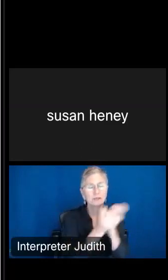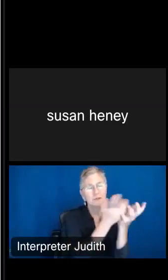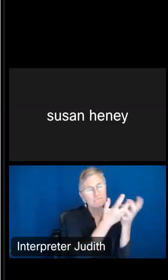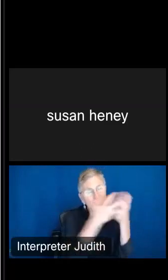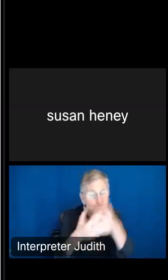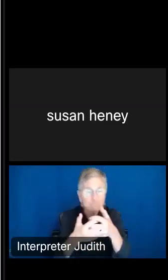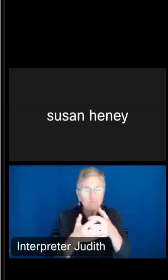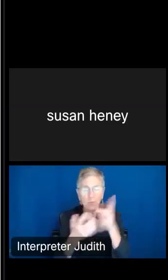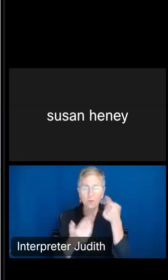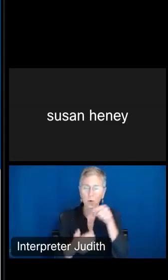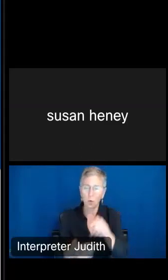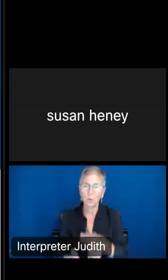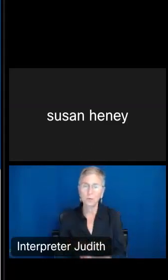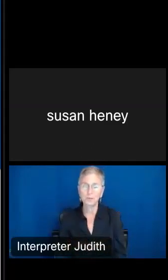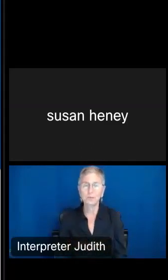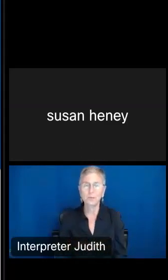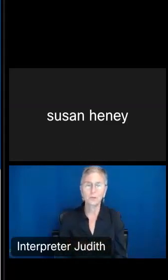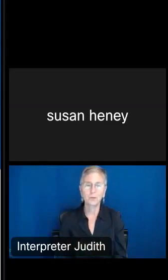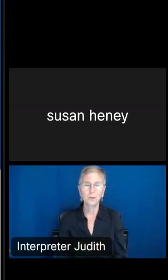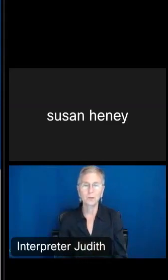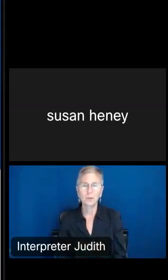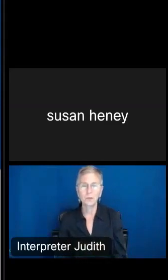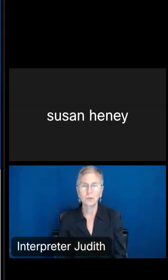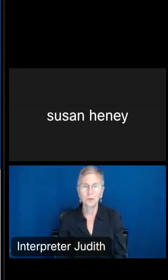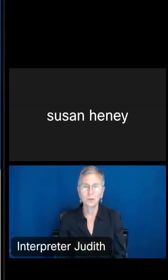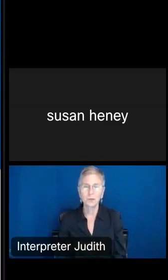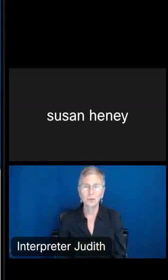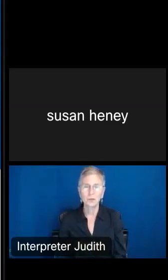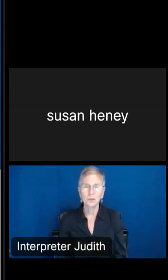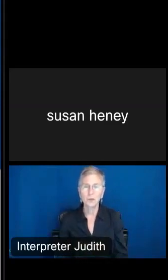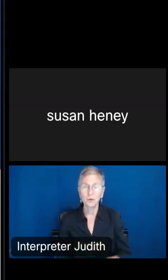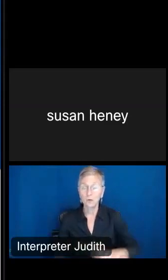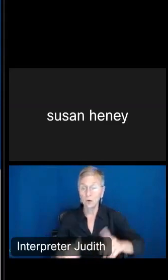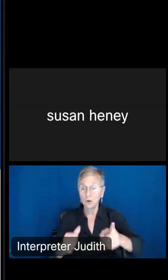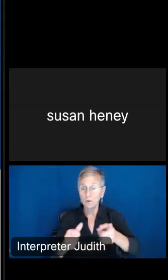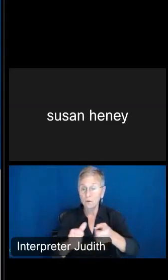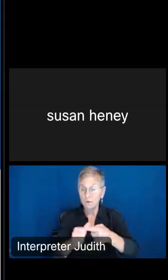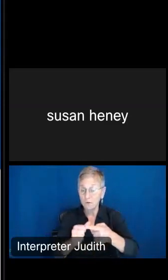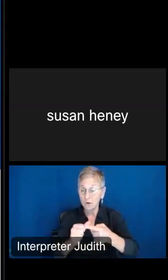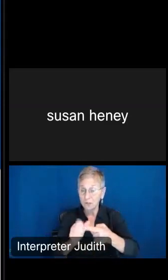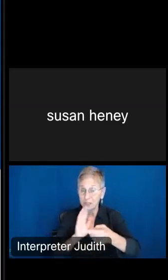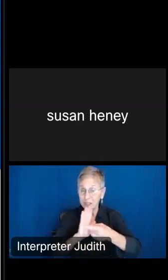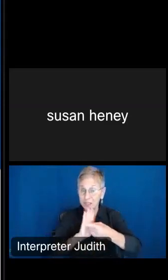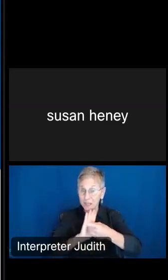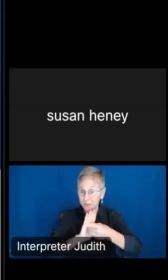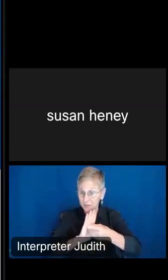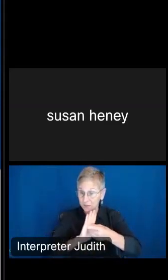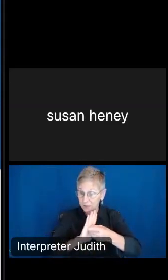you. So for our first demonstration, and I encourage you all to follow me along so that